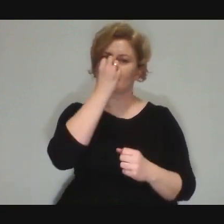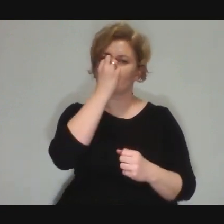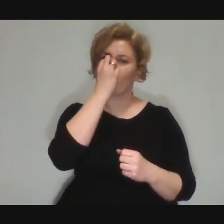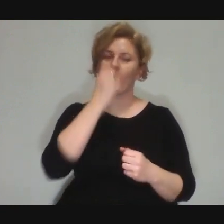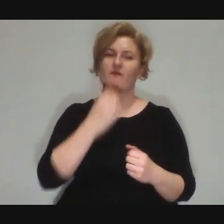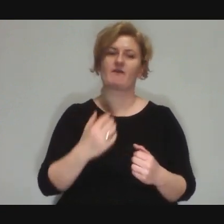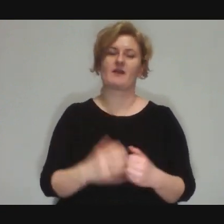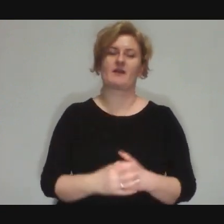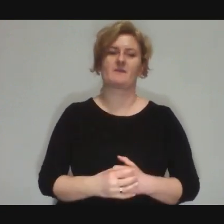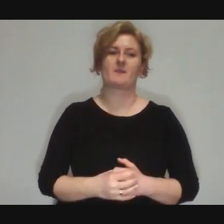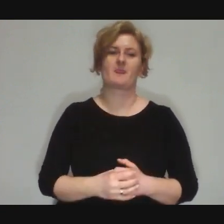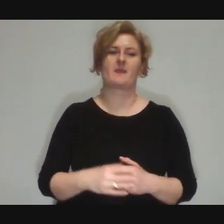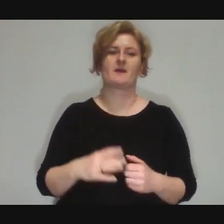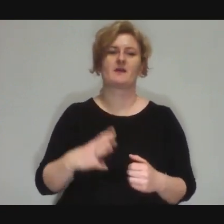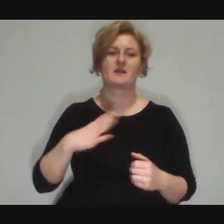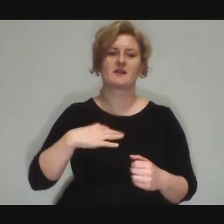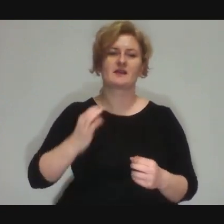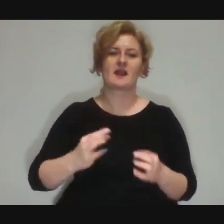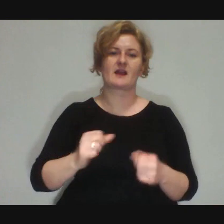We have the pandemy...